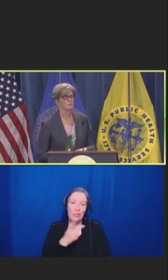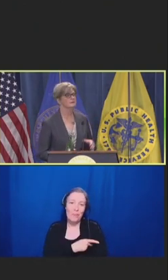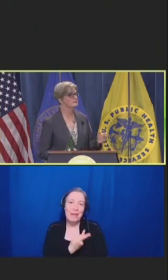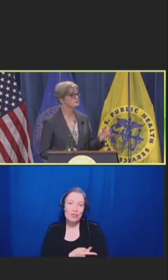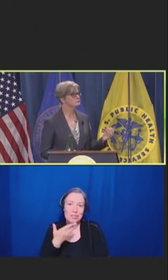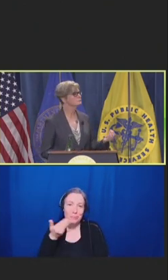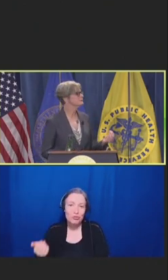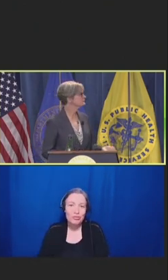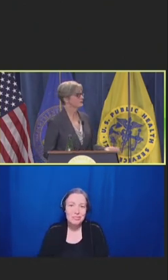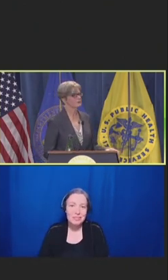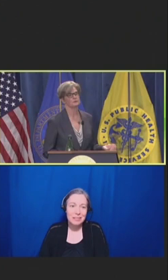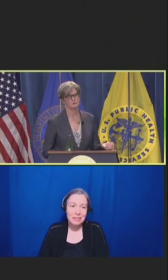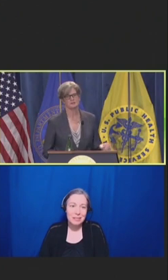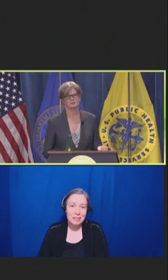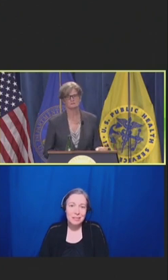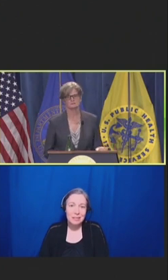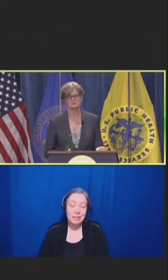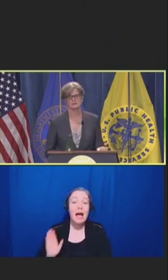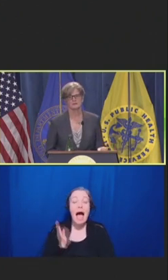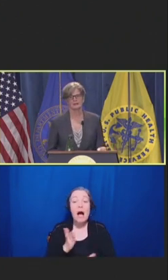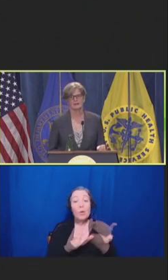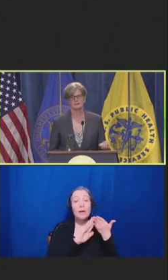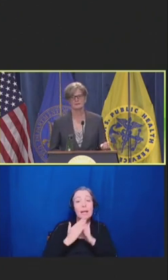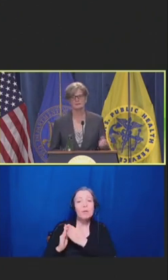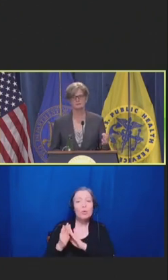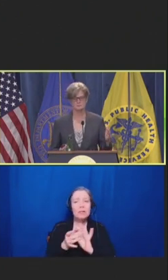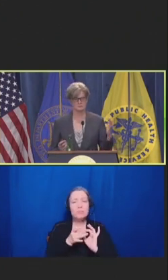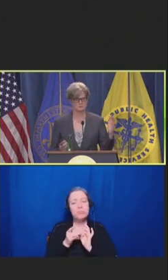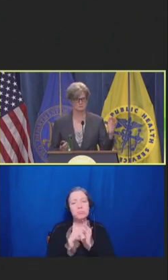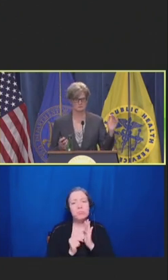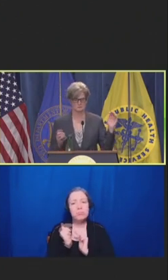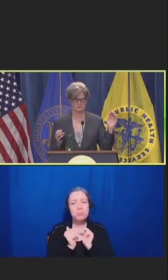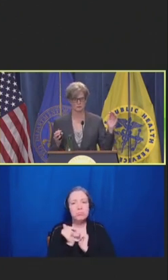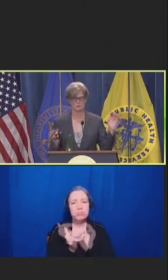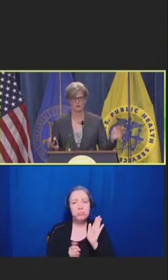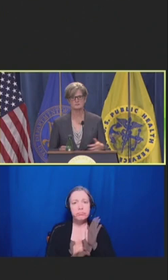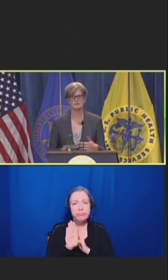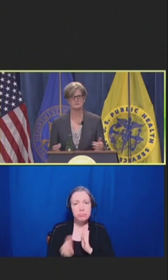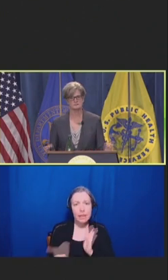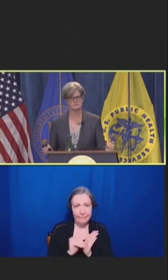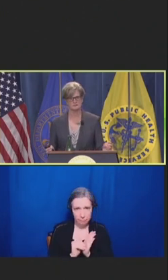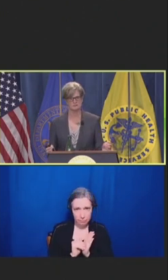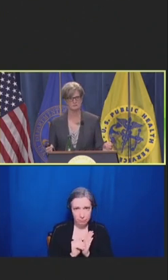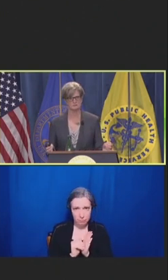We need to rebuild our communities. And this means across licensing groups.